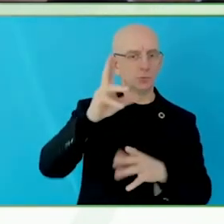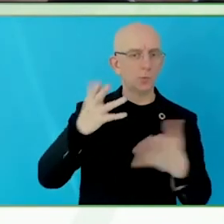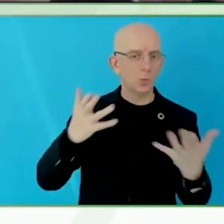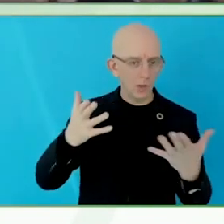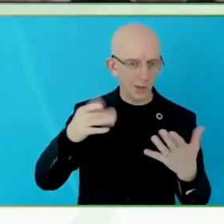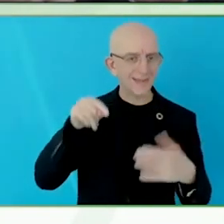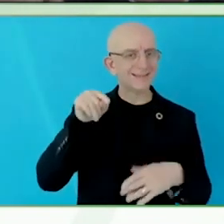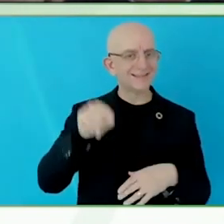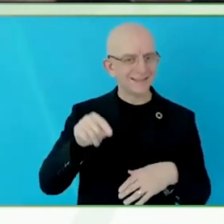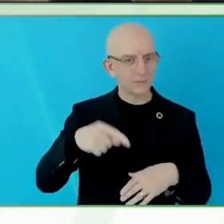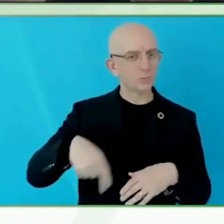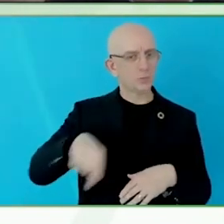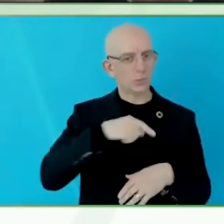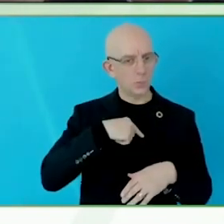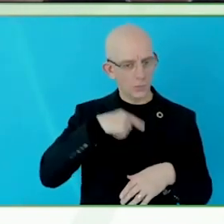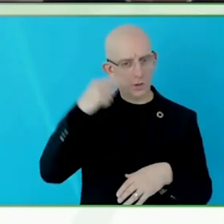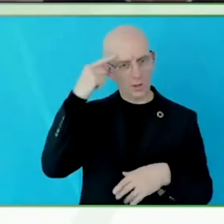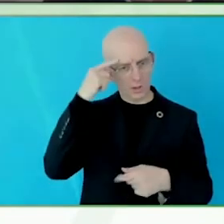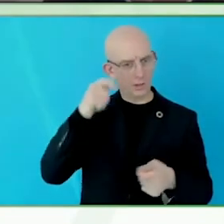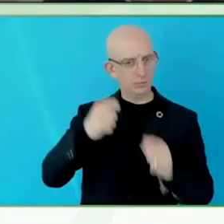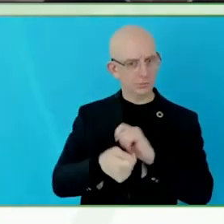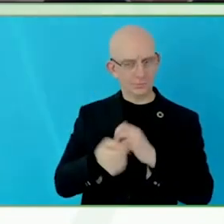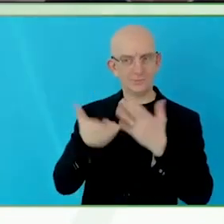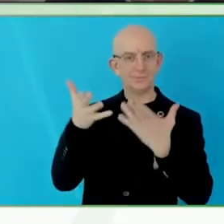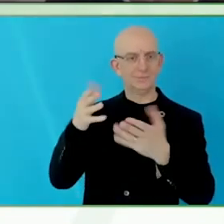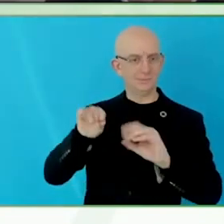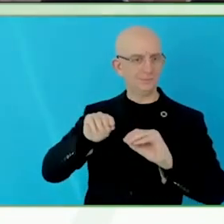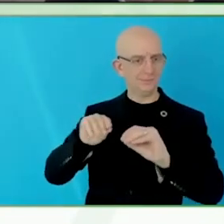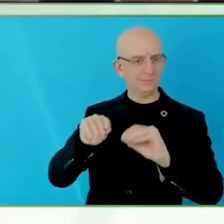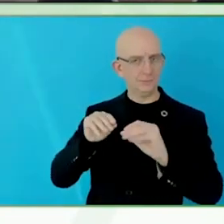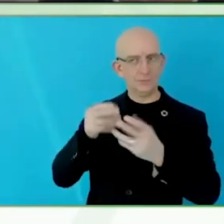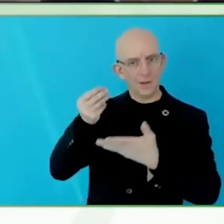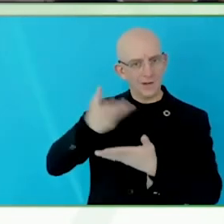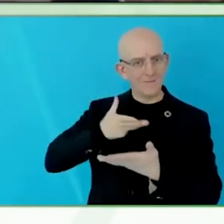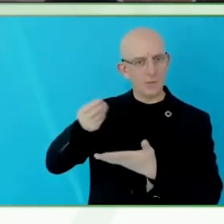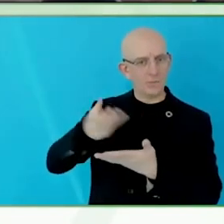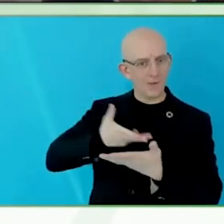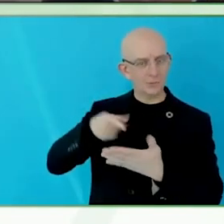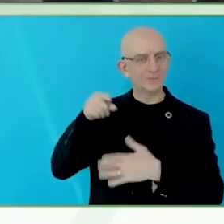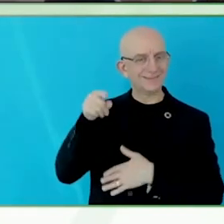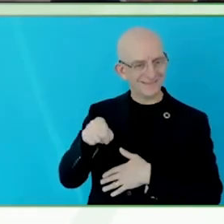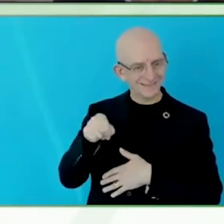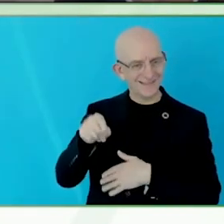So all the learning, it will be contextualised to my ways of performing.